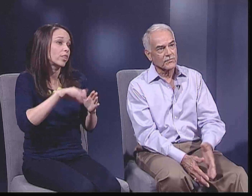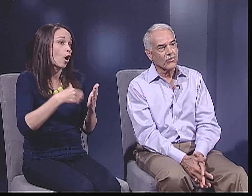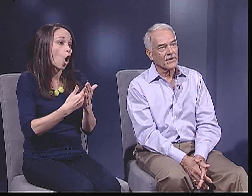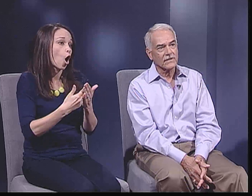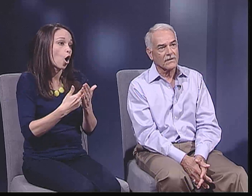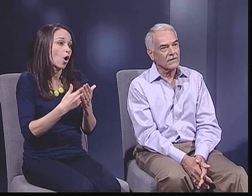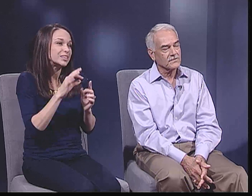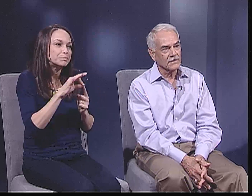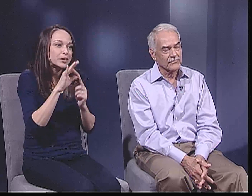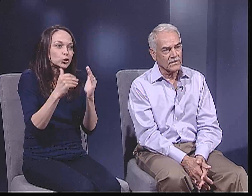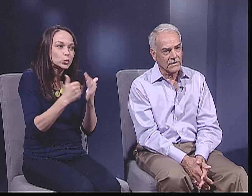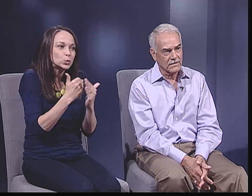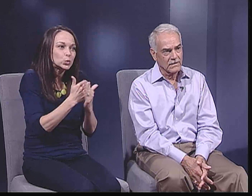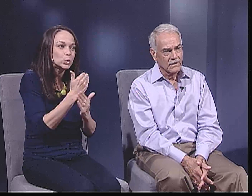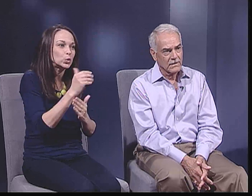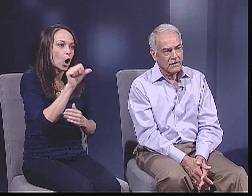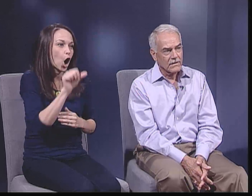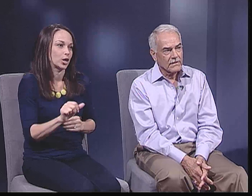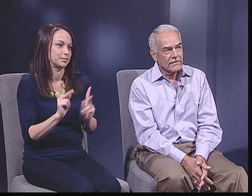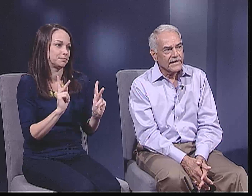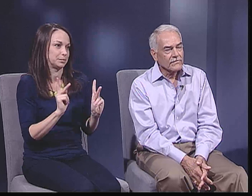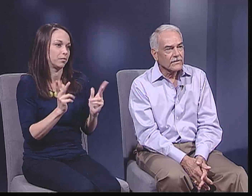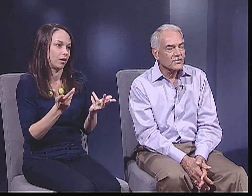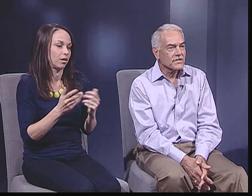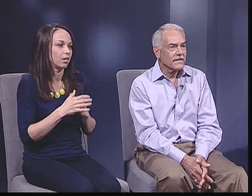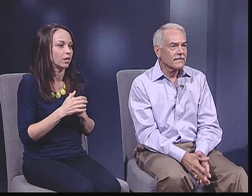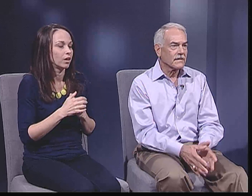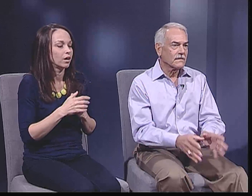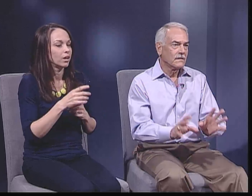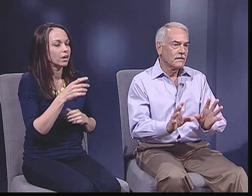of Austin or especially those new immigrants that are pouring into Austin everyday.